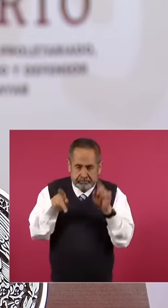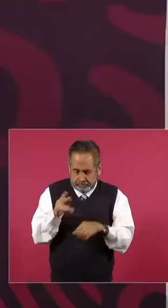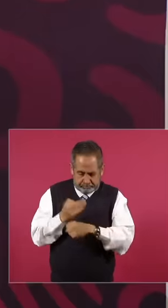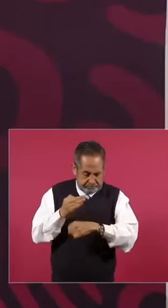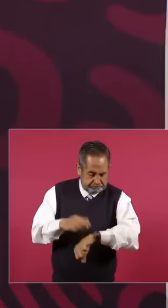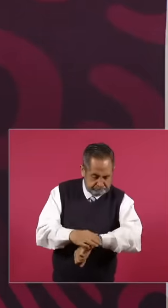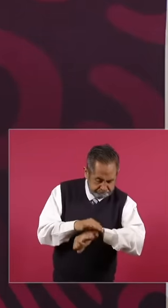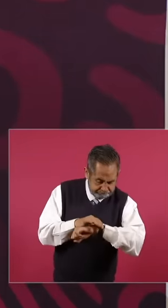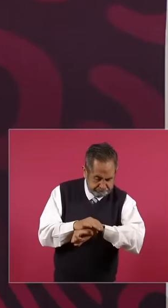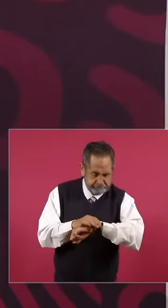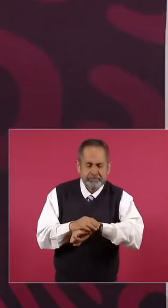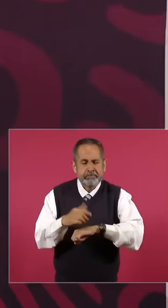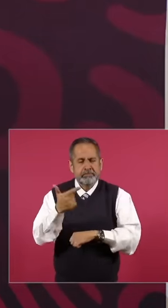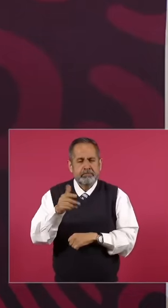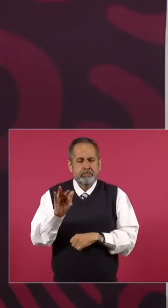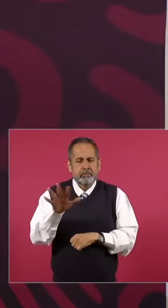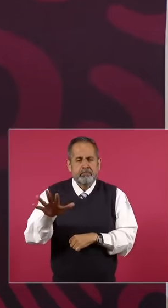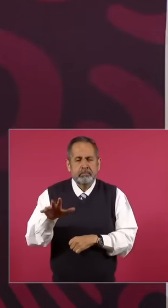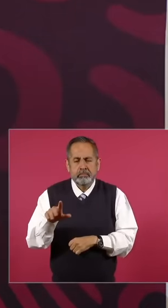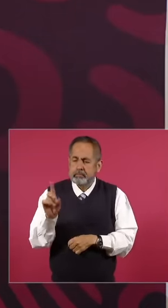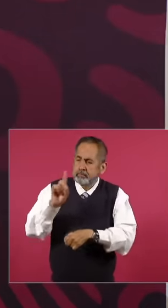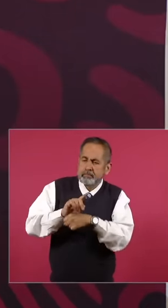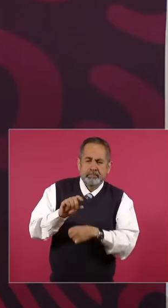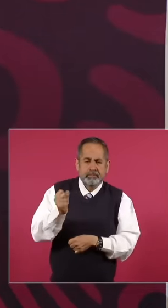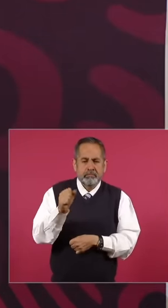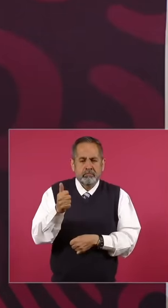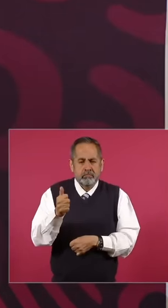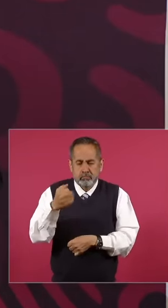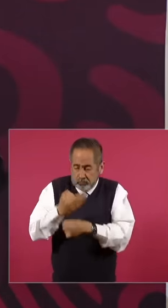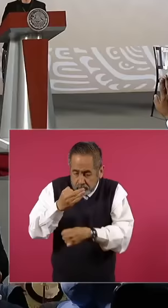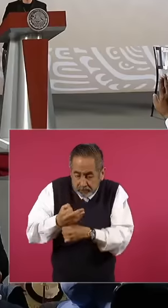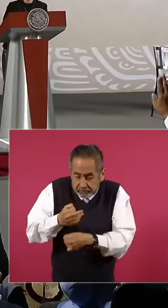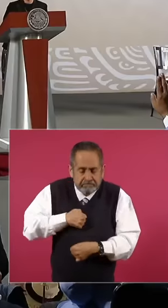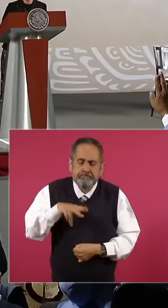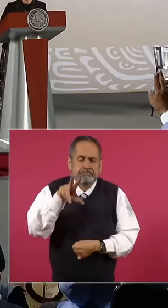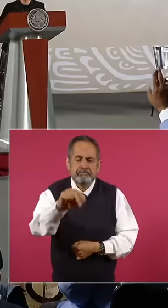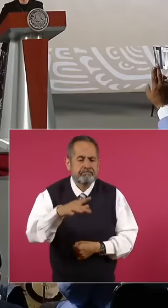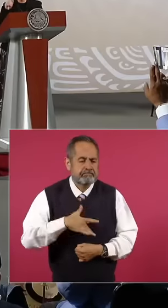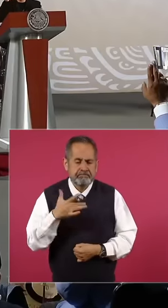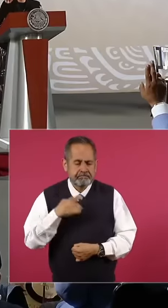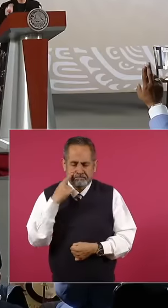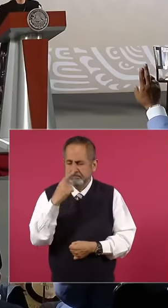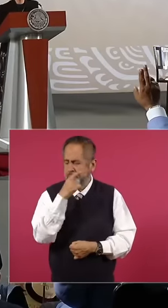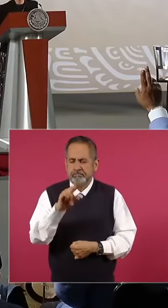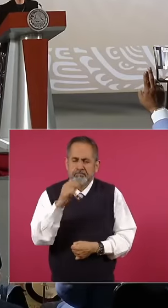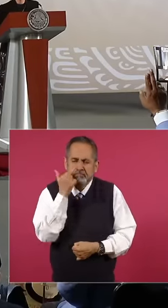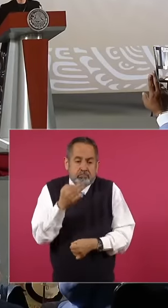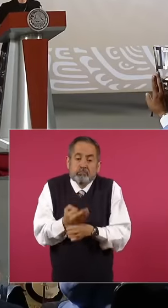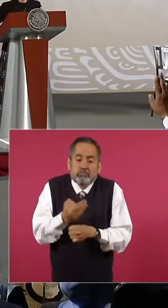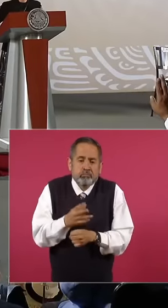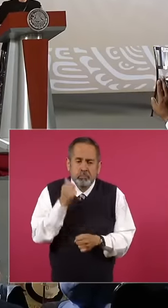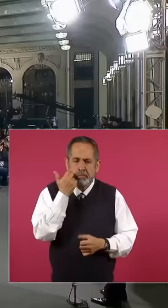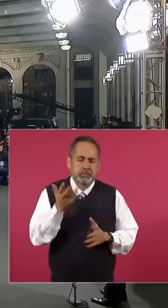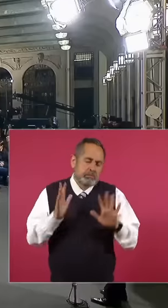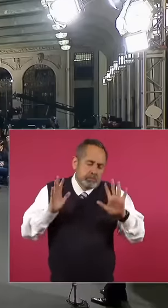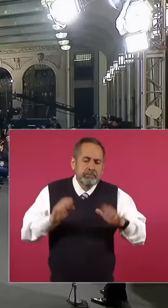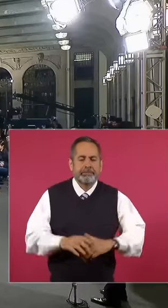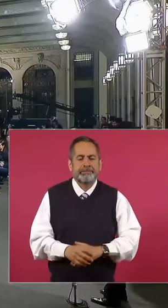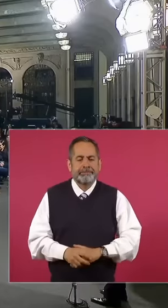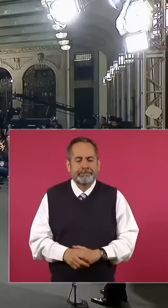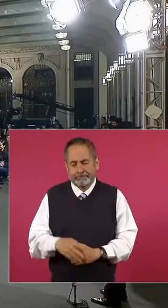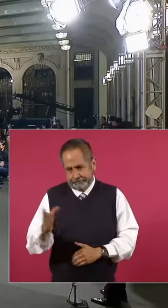8 in the morning of September 11 my answer is No thanks Beatriz You are welcome Let's see